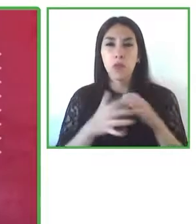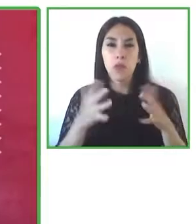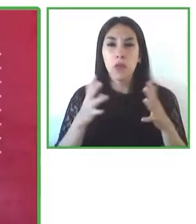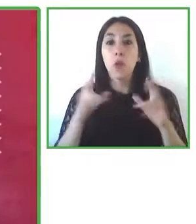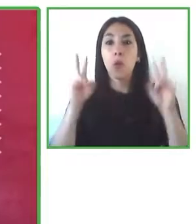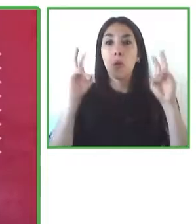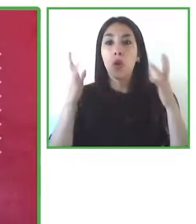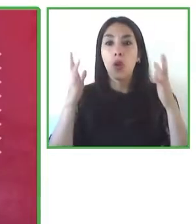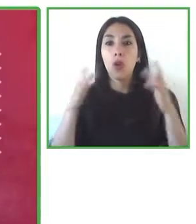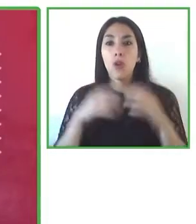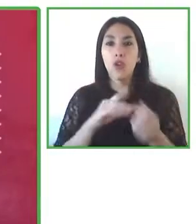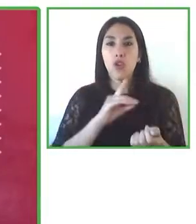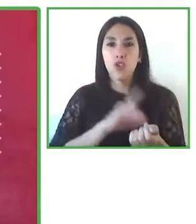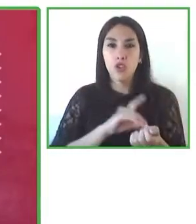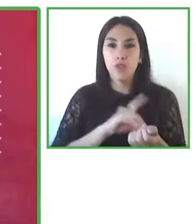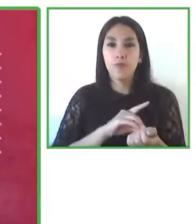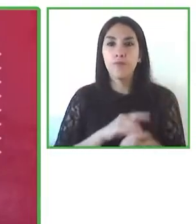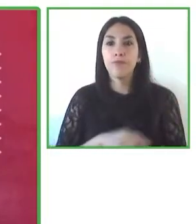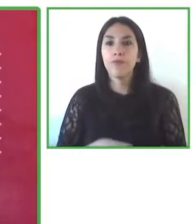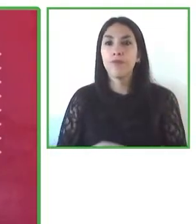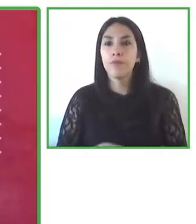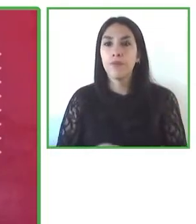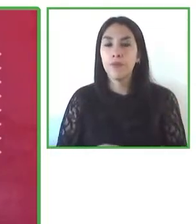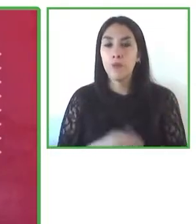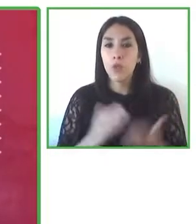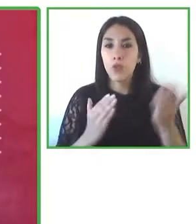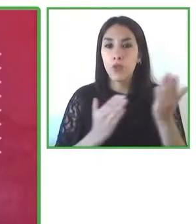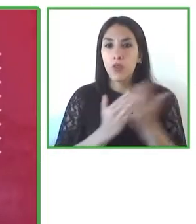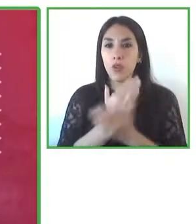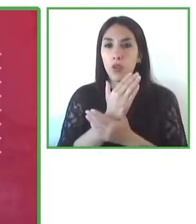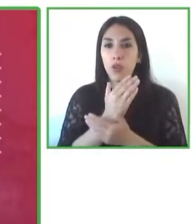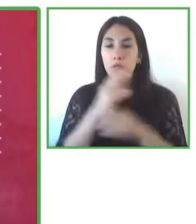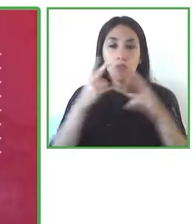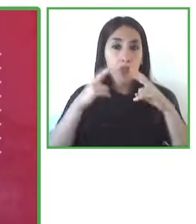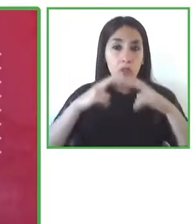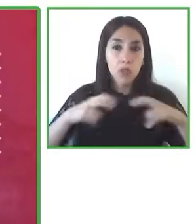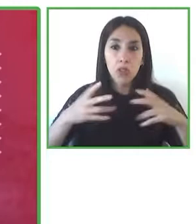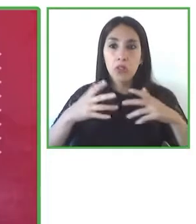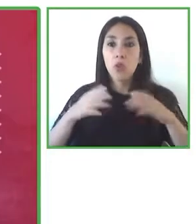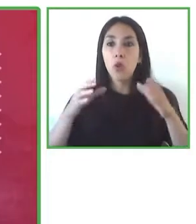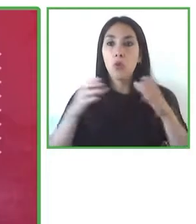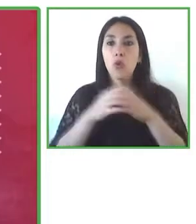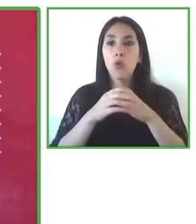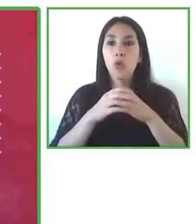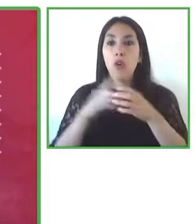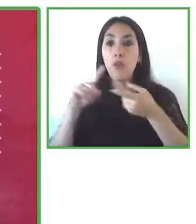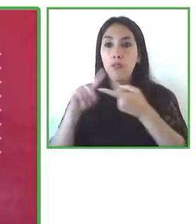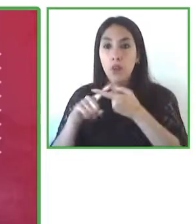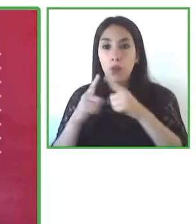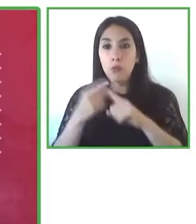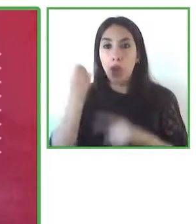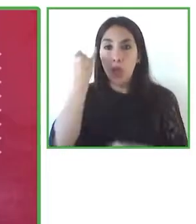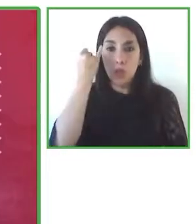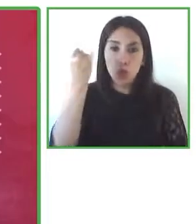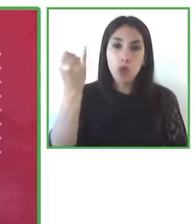at that point and with a group of friends we began with this idea of how we could share information